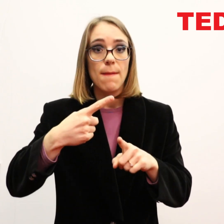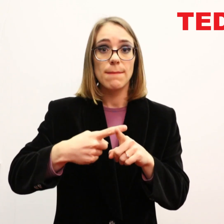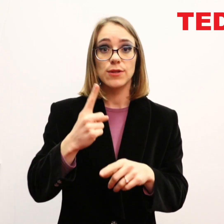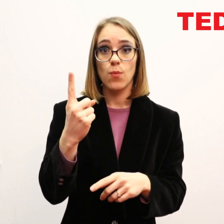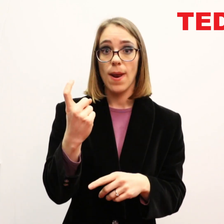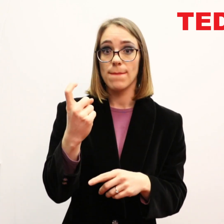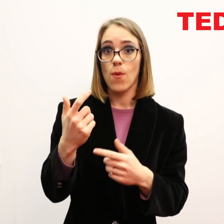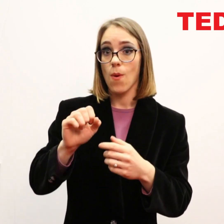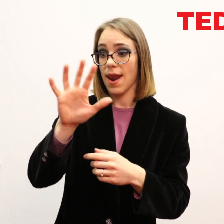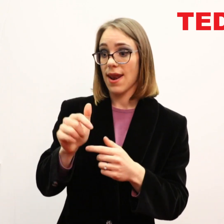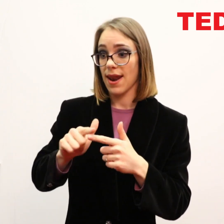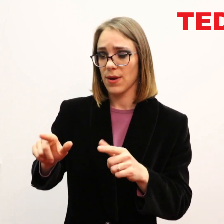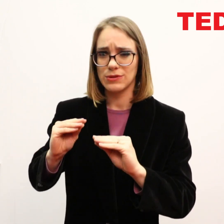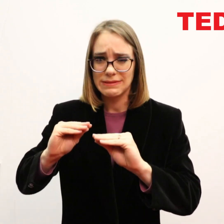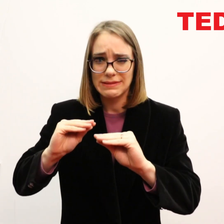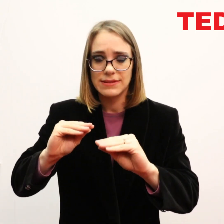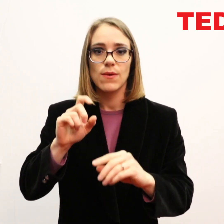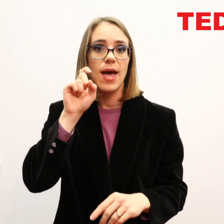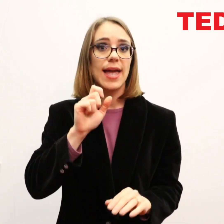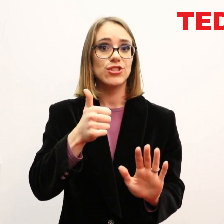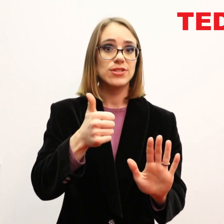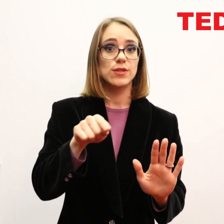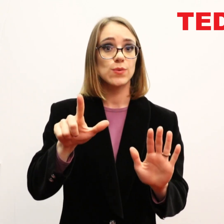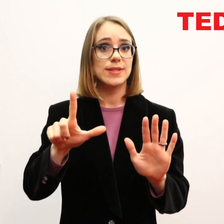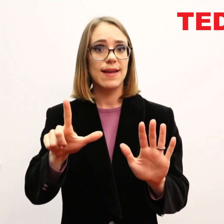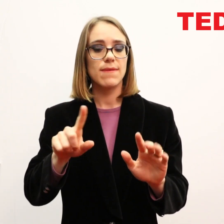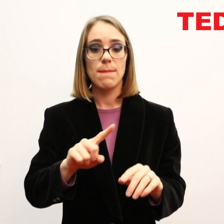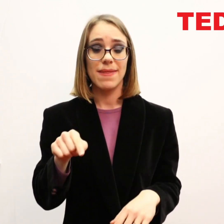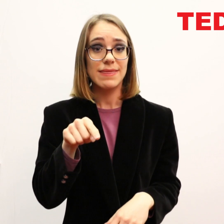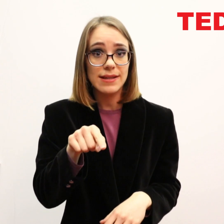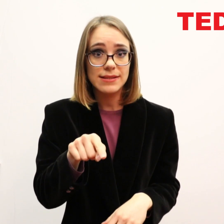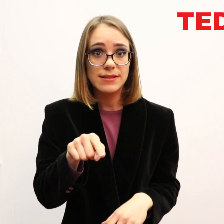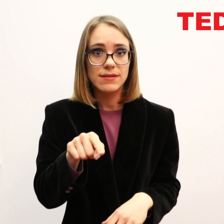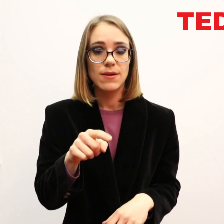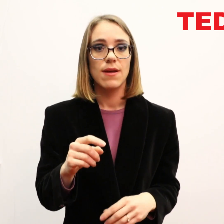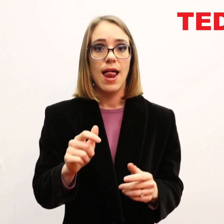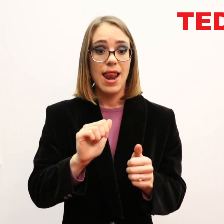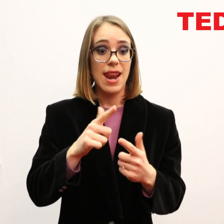plus one other verbal language as much as possible when they’re six or seven years old.